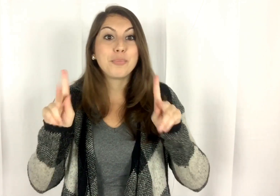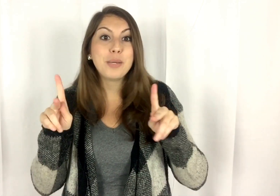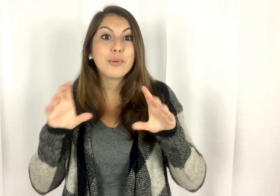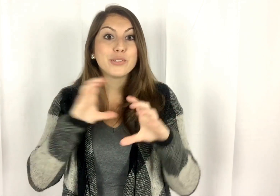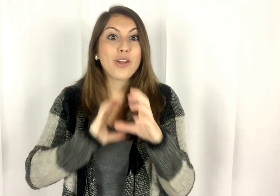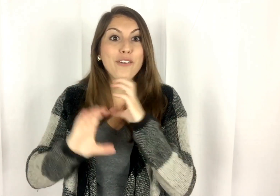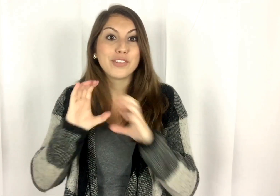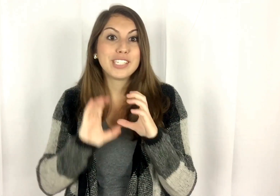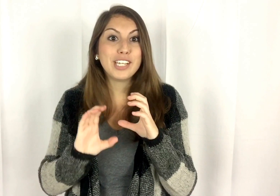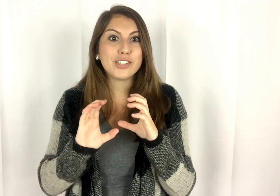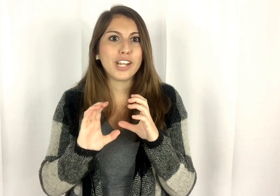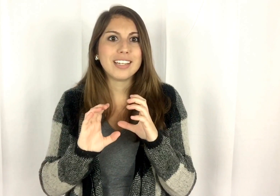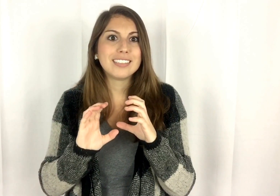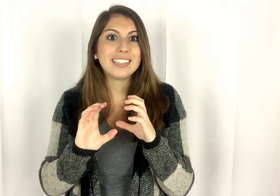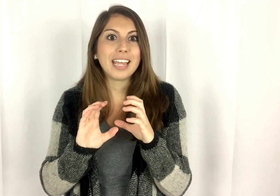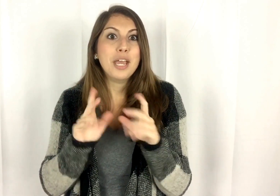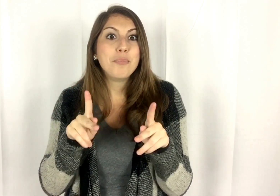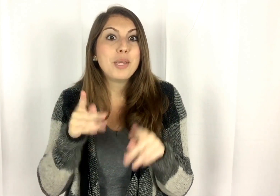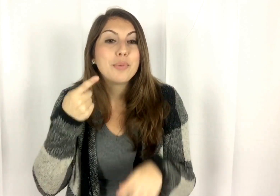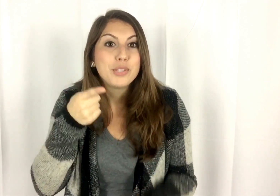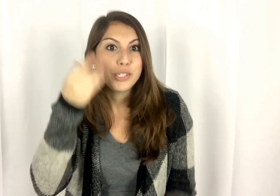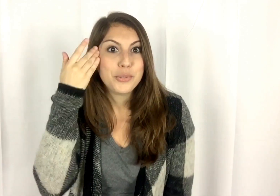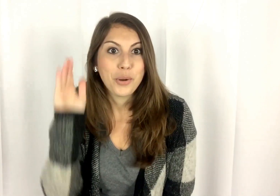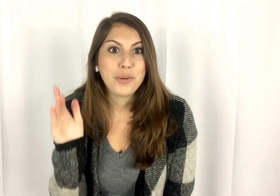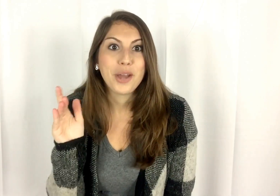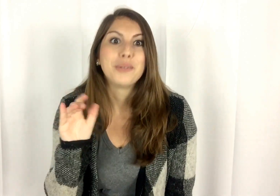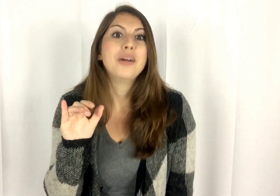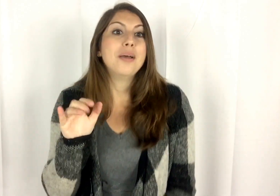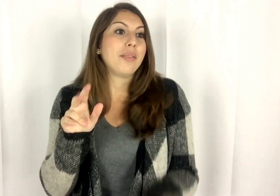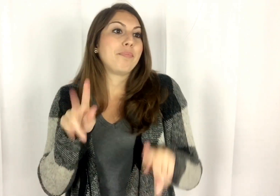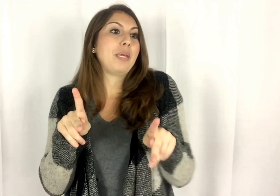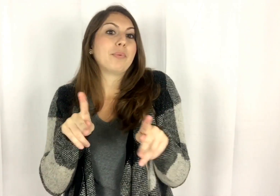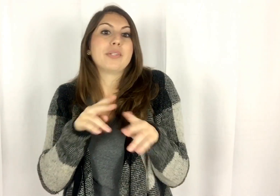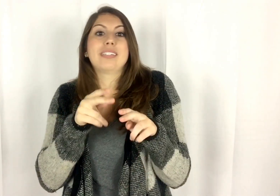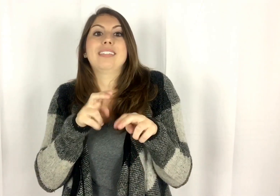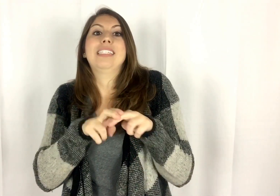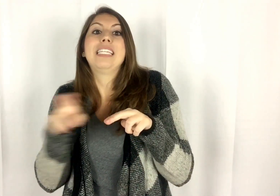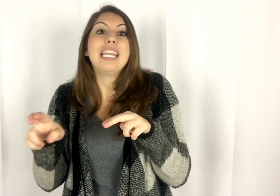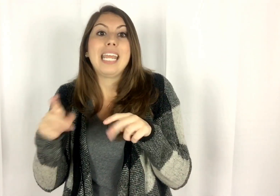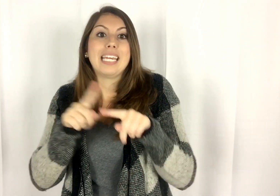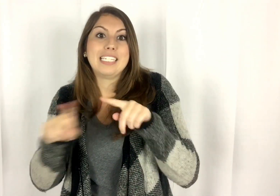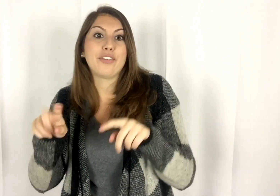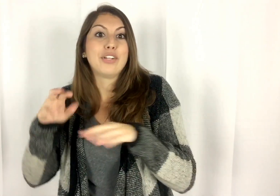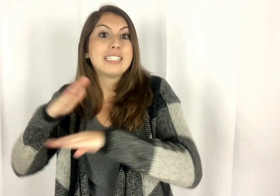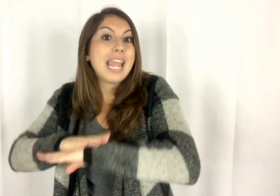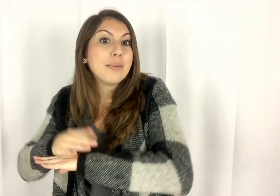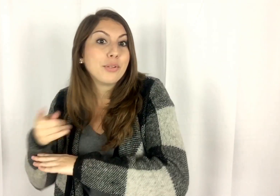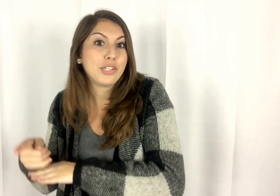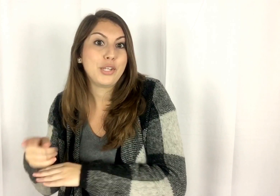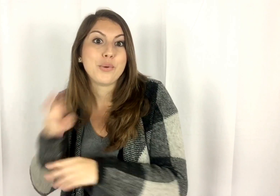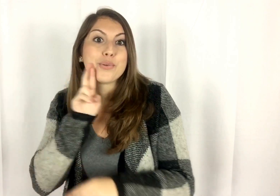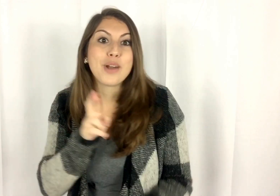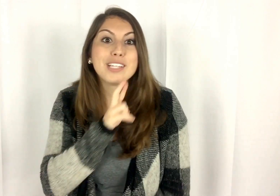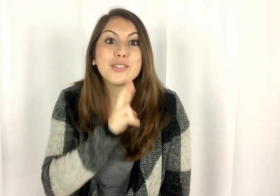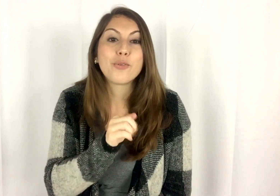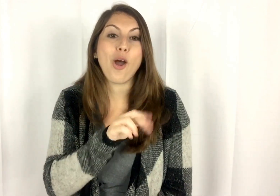people's conversations. Like people that you don't know. People sitting at a different table than you at a restaurant or